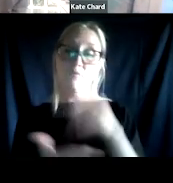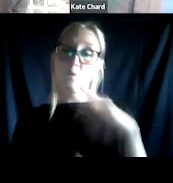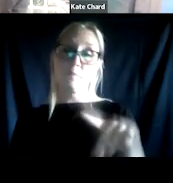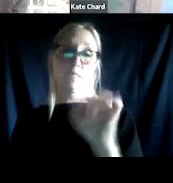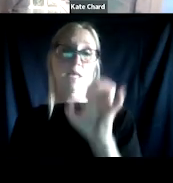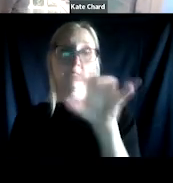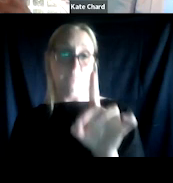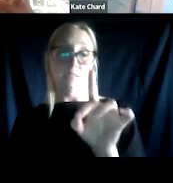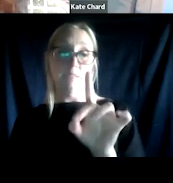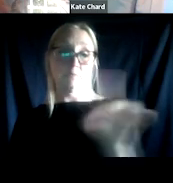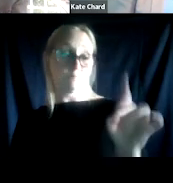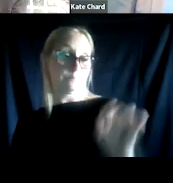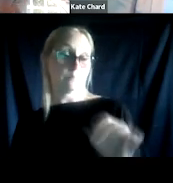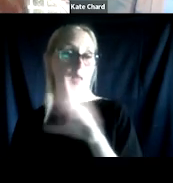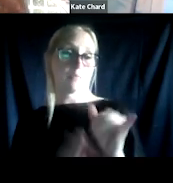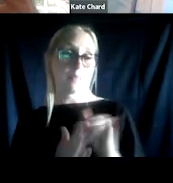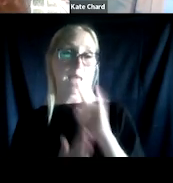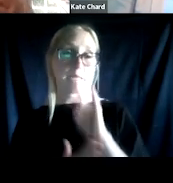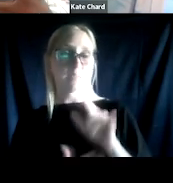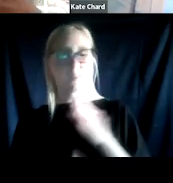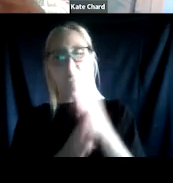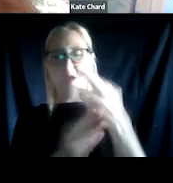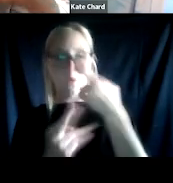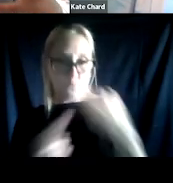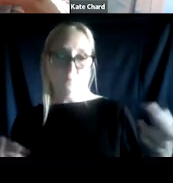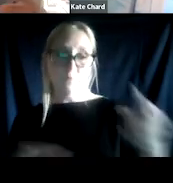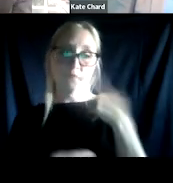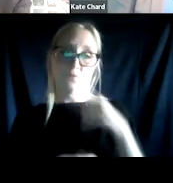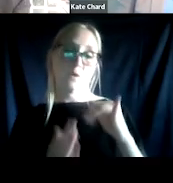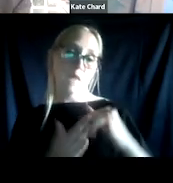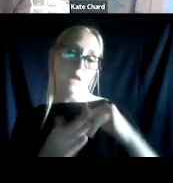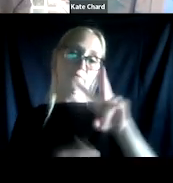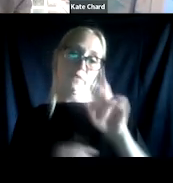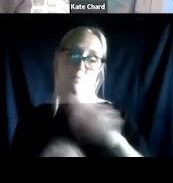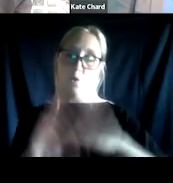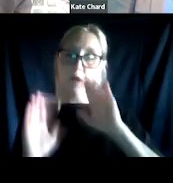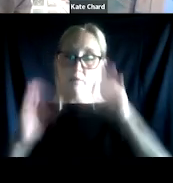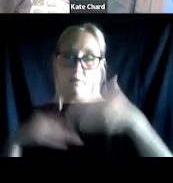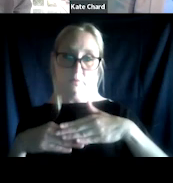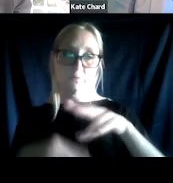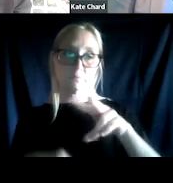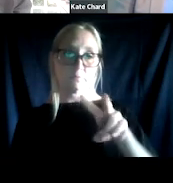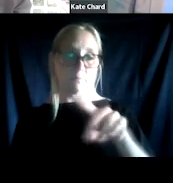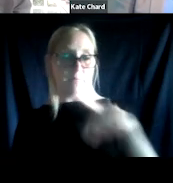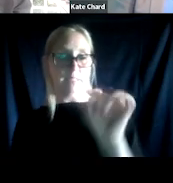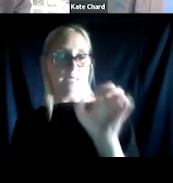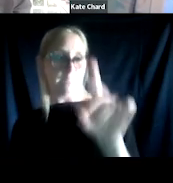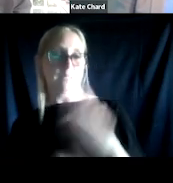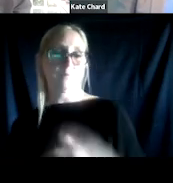which sort of the main research advocacy and policy arm of the VA that focuses on PTSD. So there are links to all of these there,